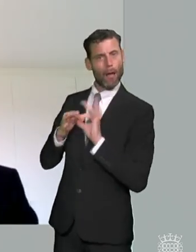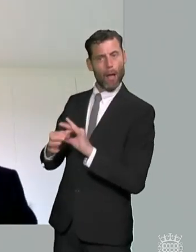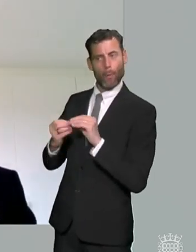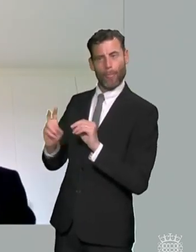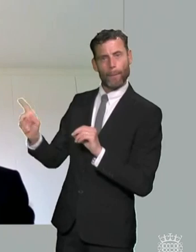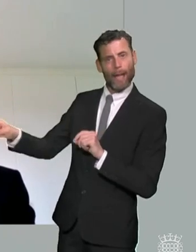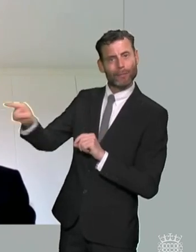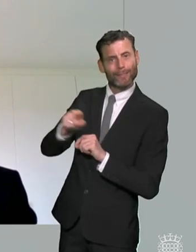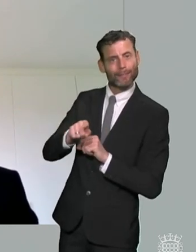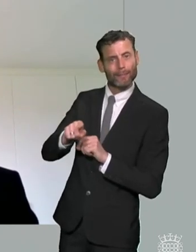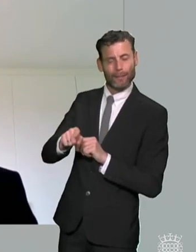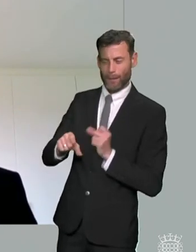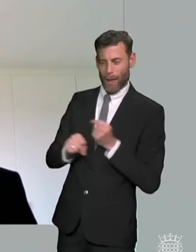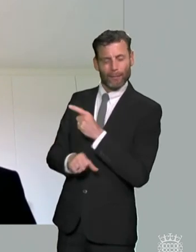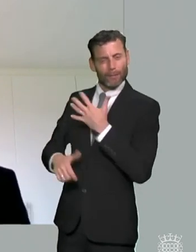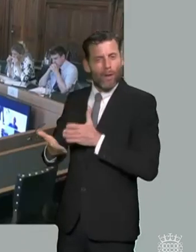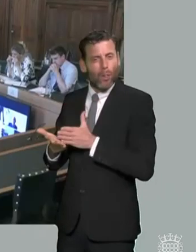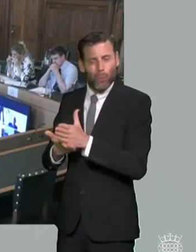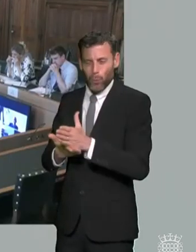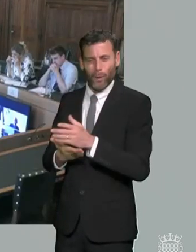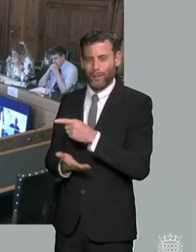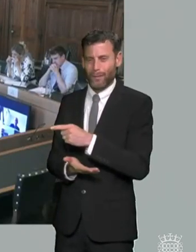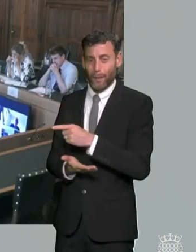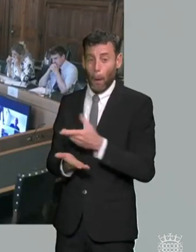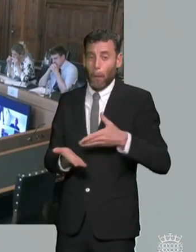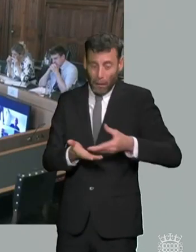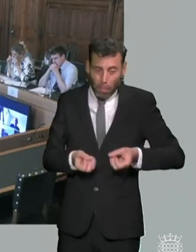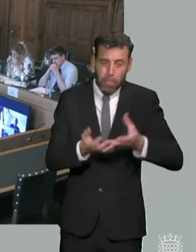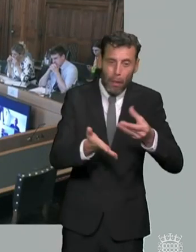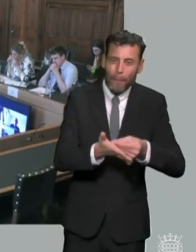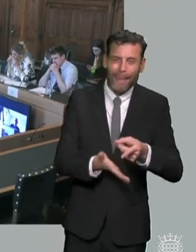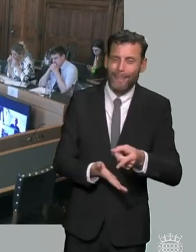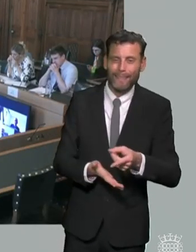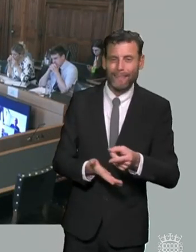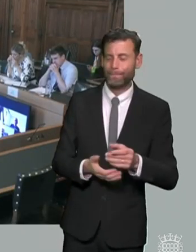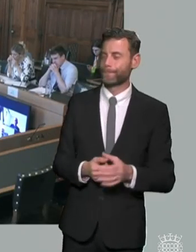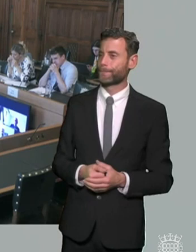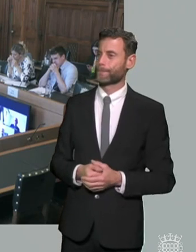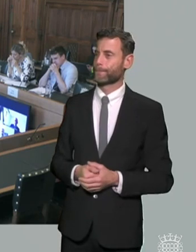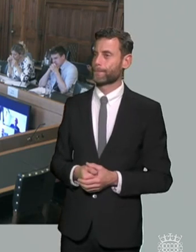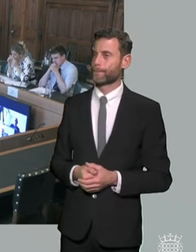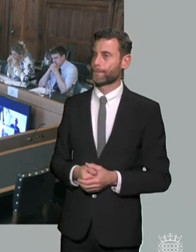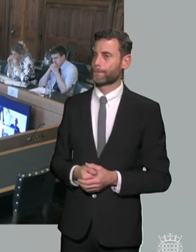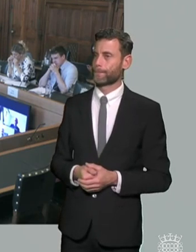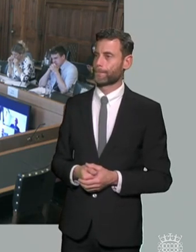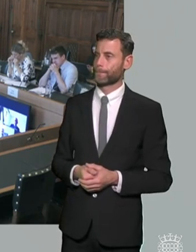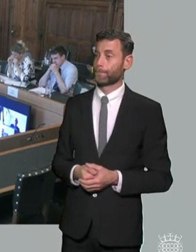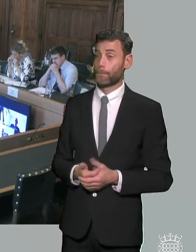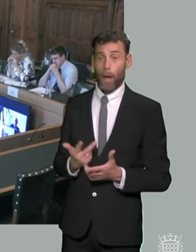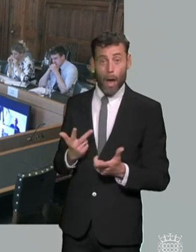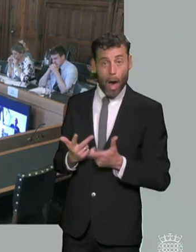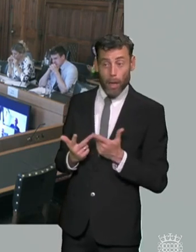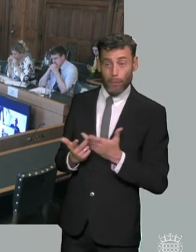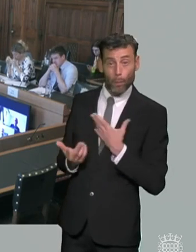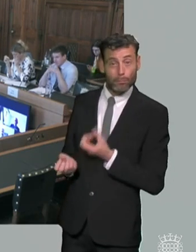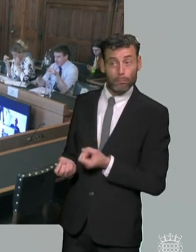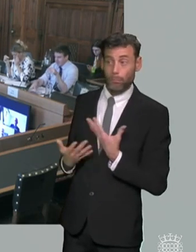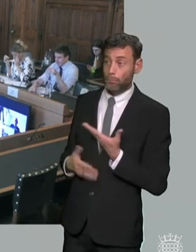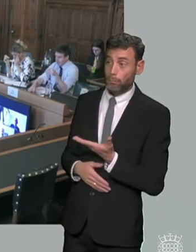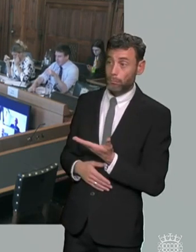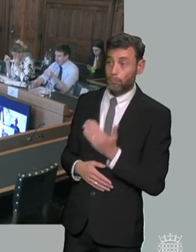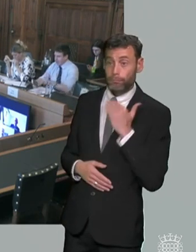for everybody and downstream thank you anybody not contributed marinel have you contributed